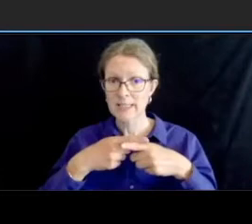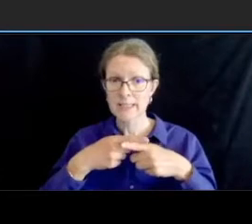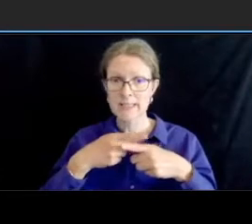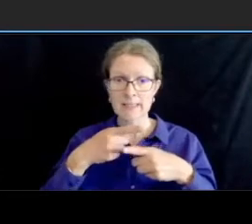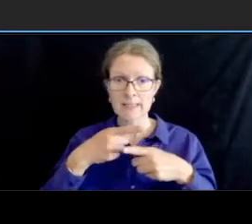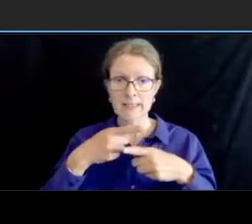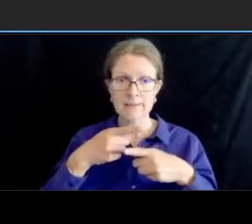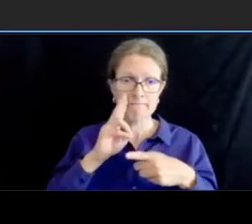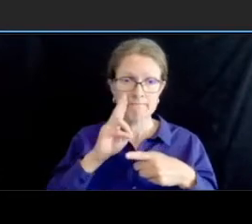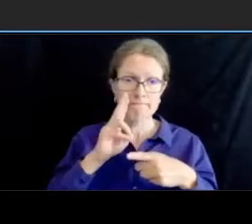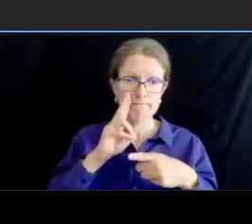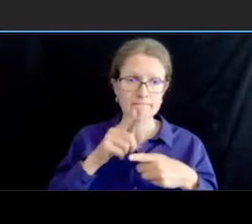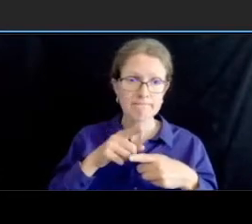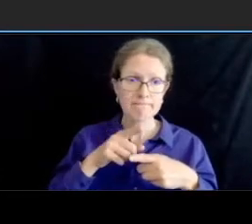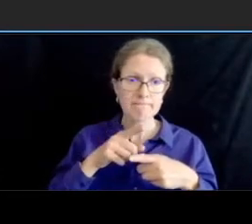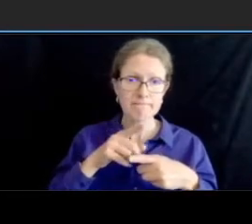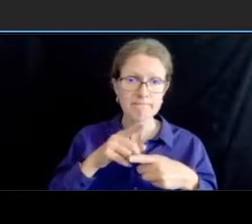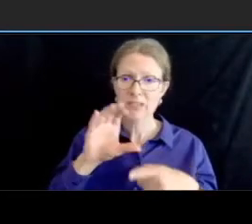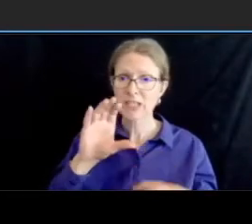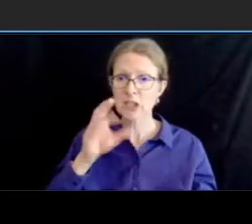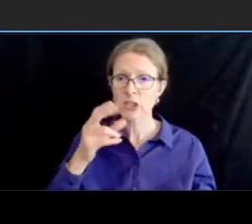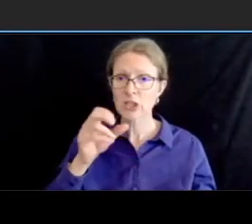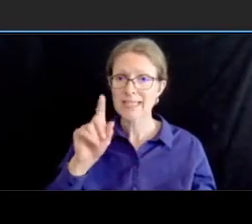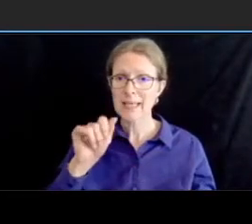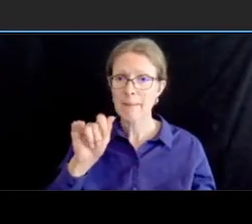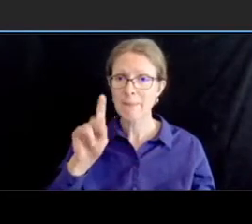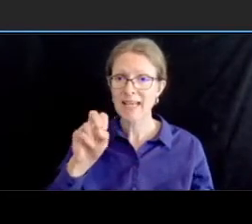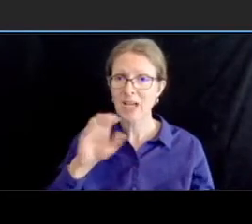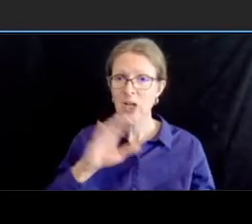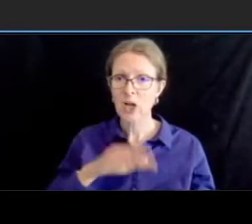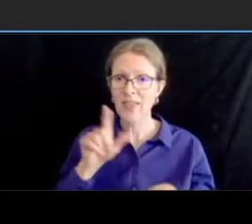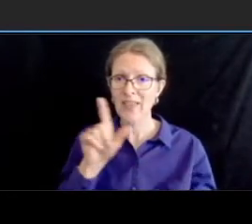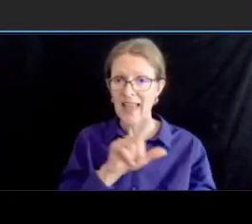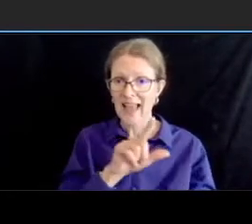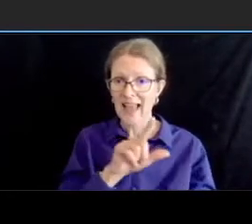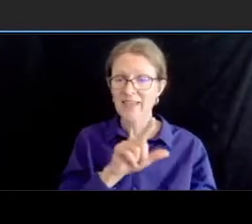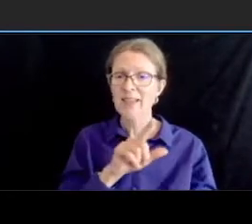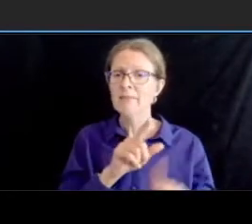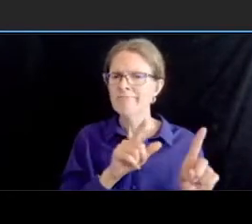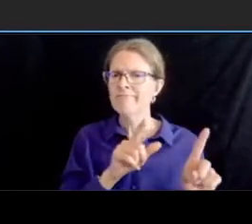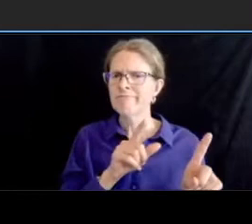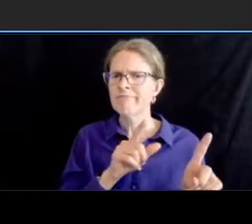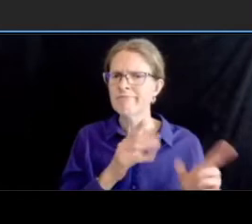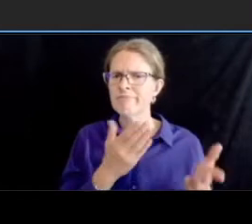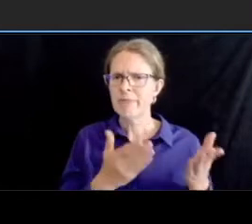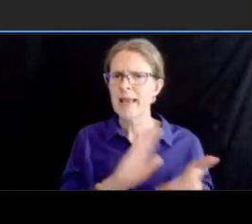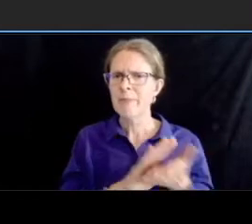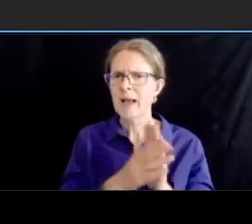is a candidate for a hawk crossing there's no there's no signal there today but we we do we have